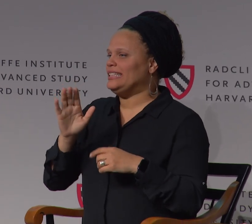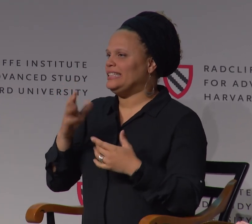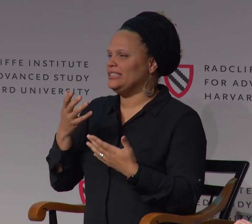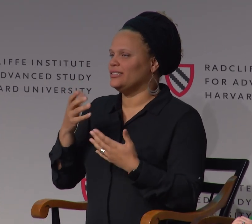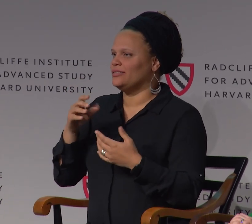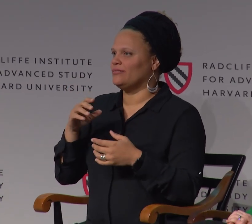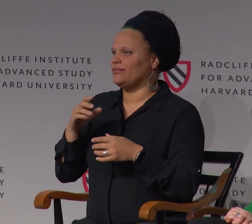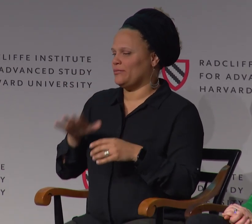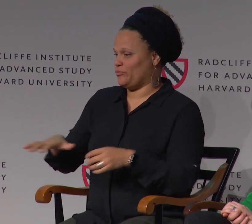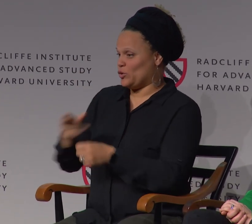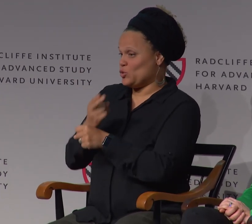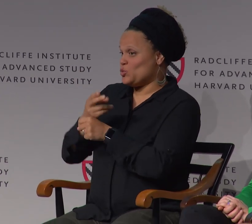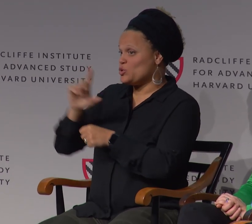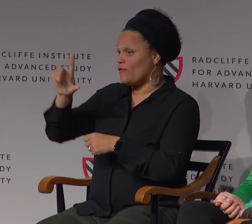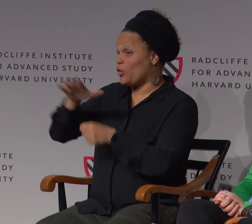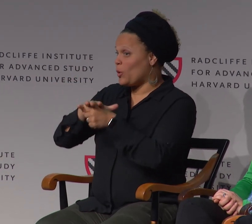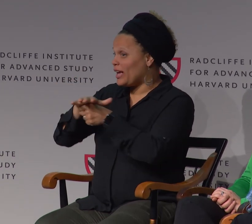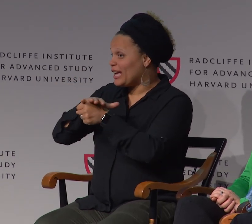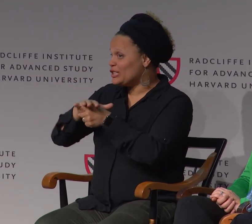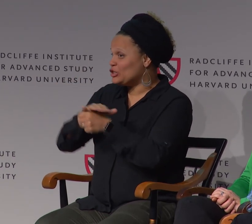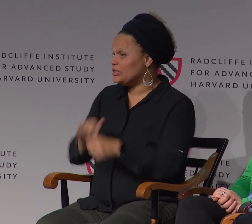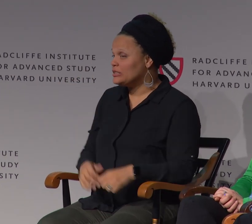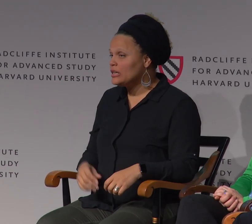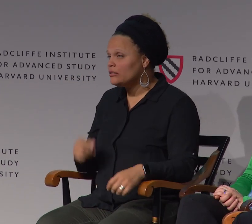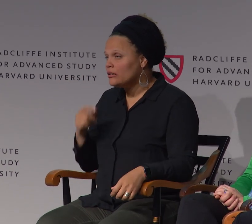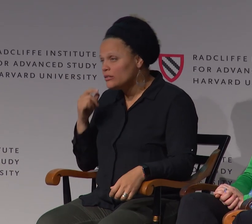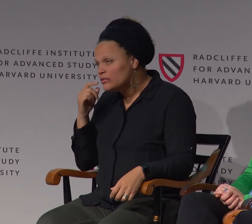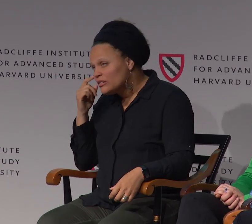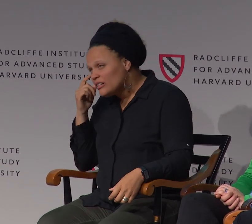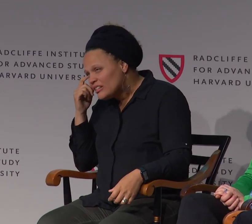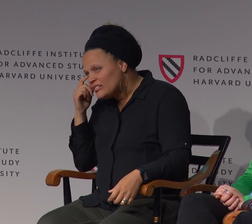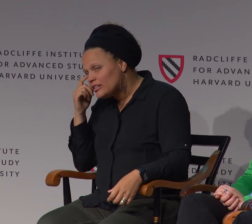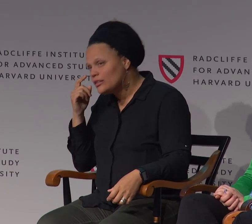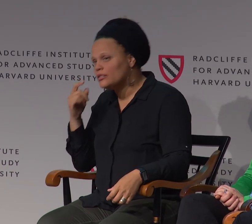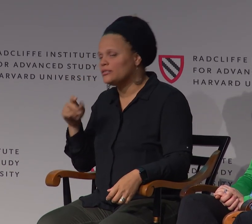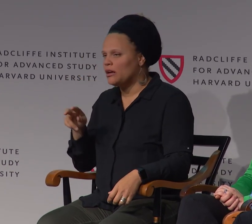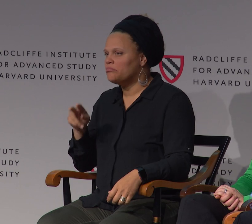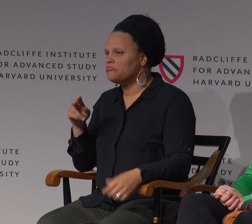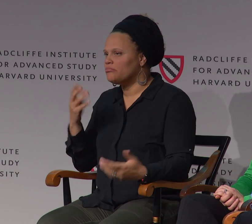and his mannerisms, his use of space, location,